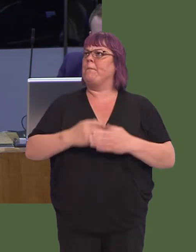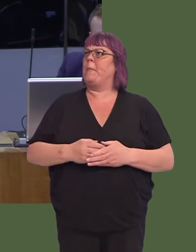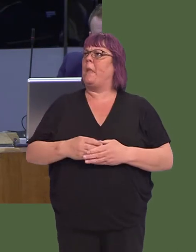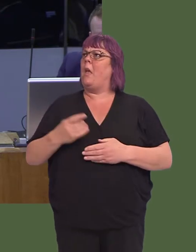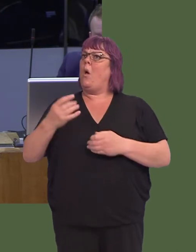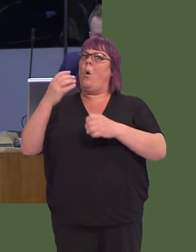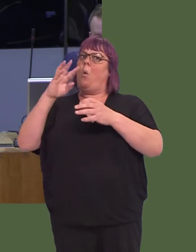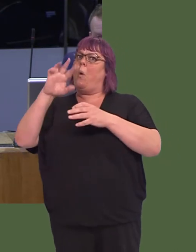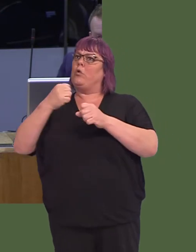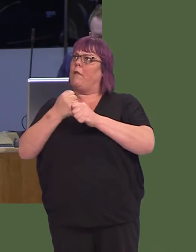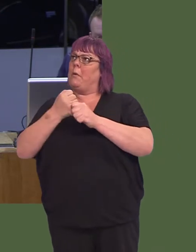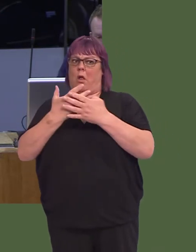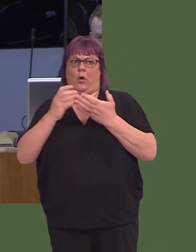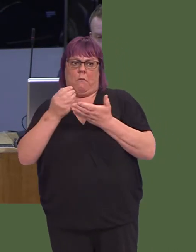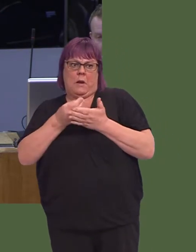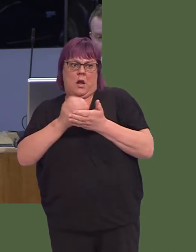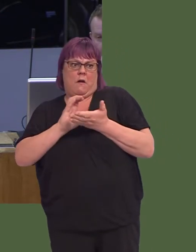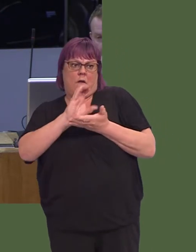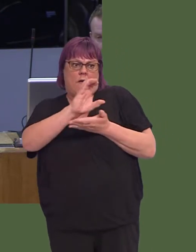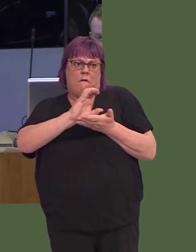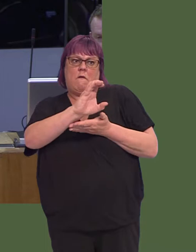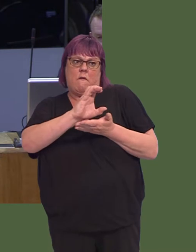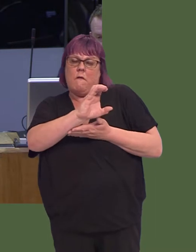This is despite significant Welsh Government investment.